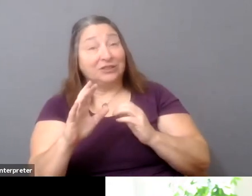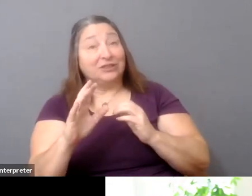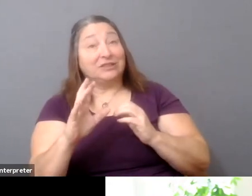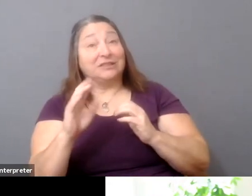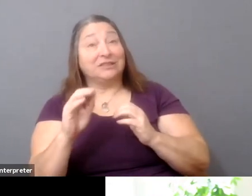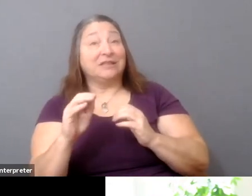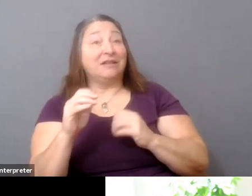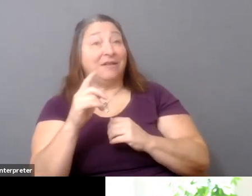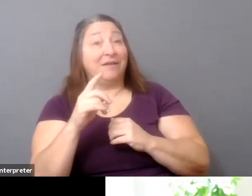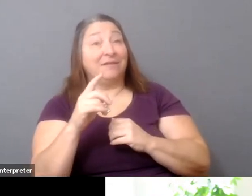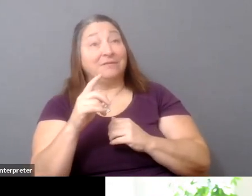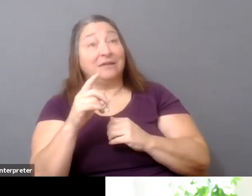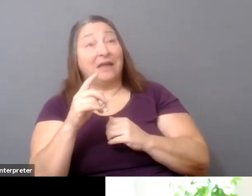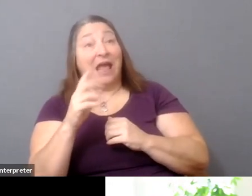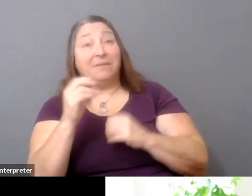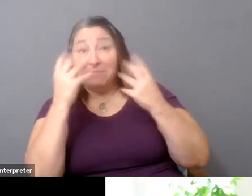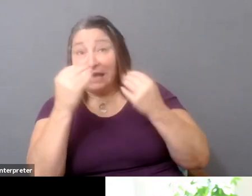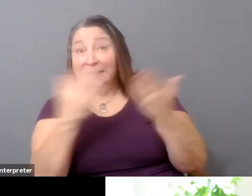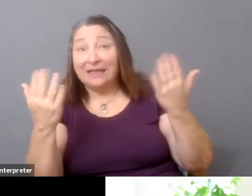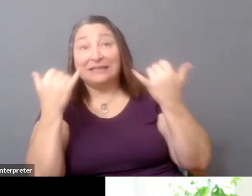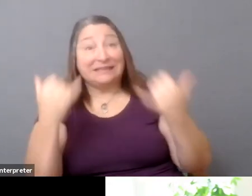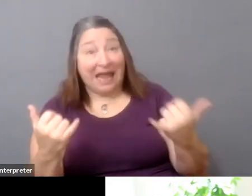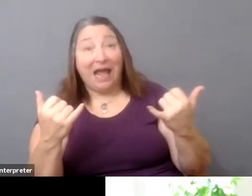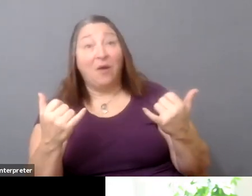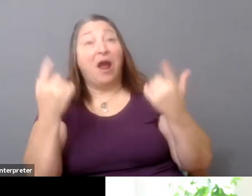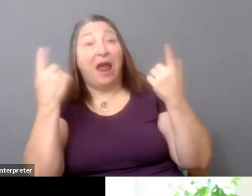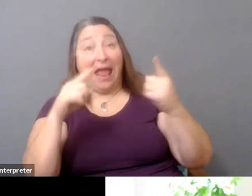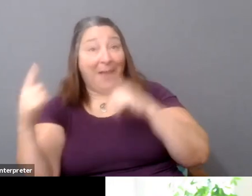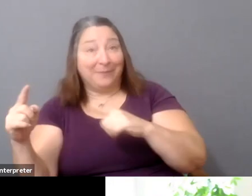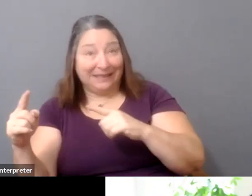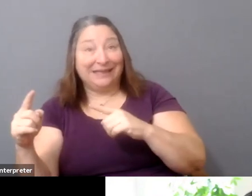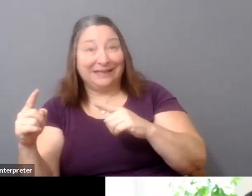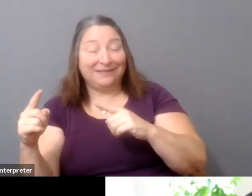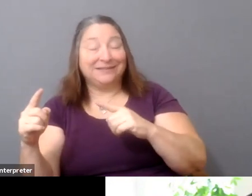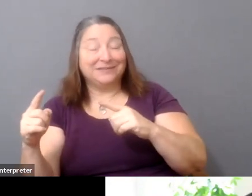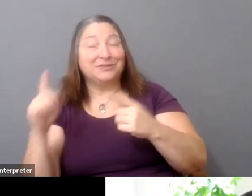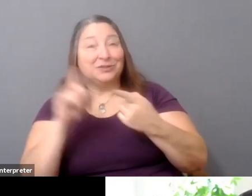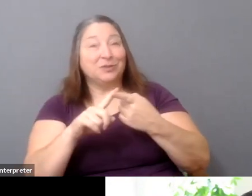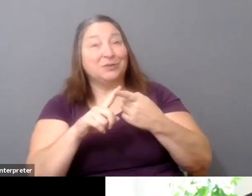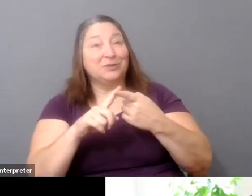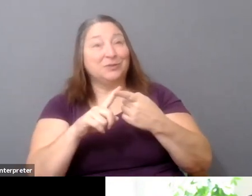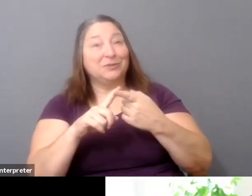And so that's an example of leveraging networks in the service of, you know, some of the policies that you're talking about.